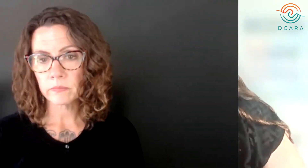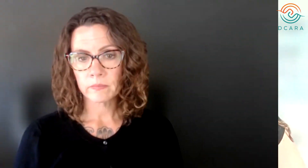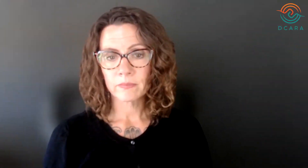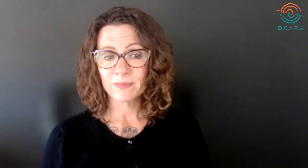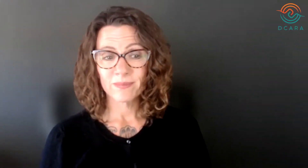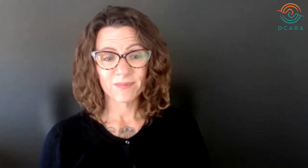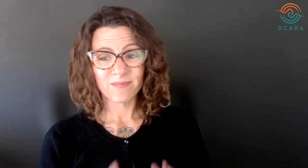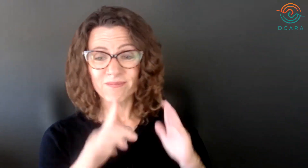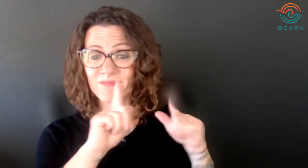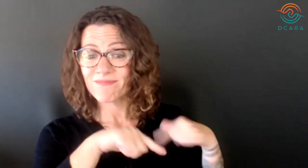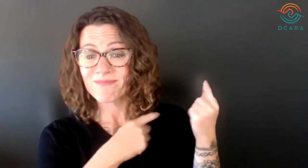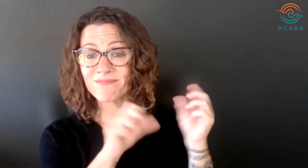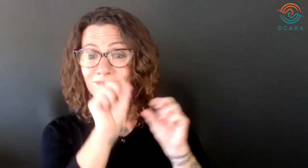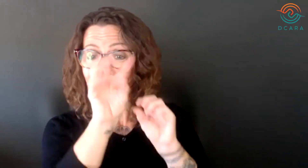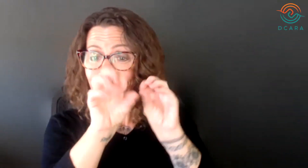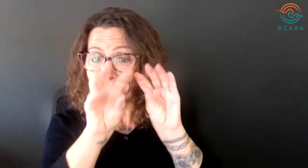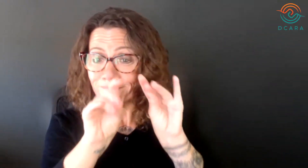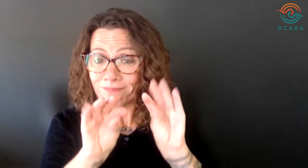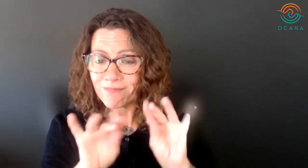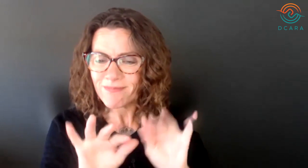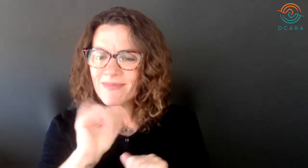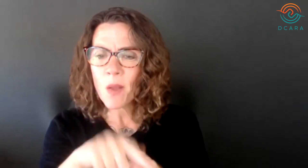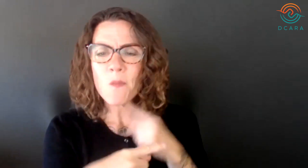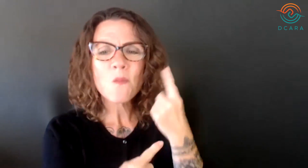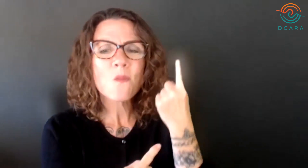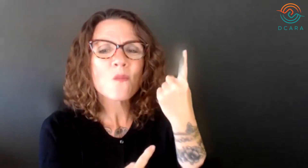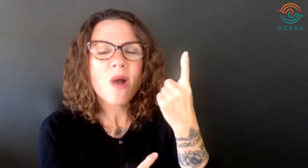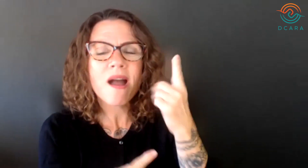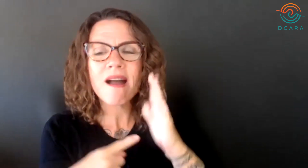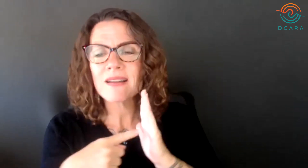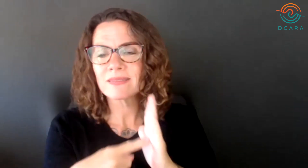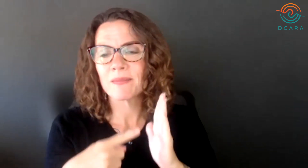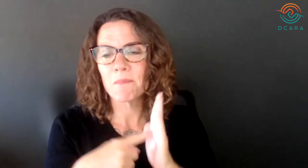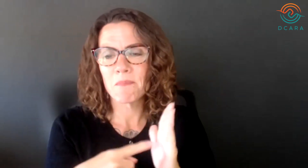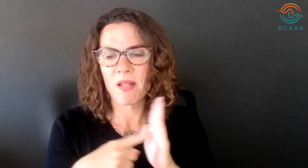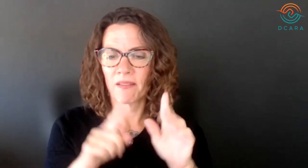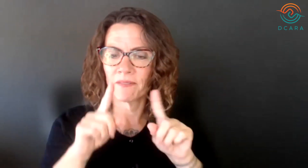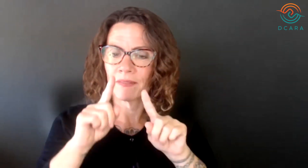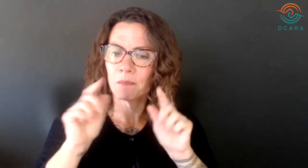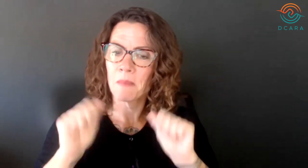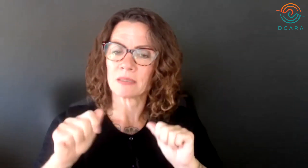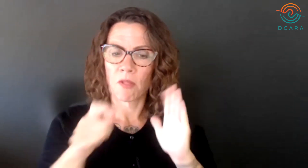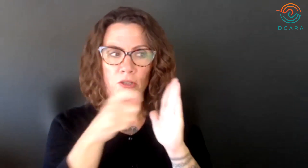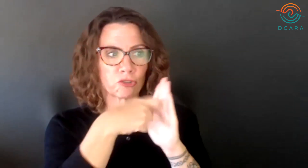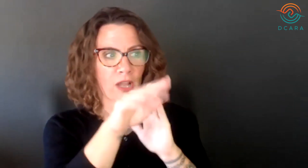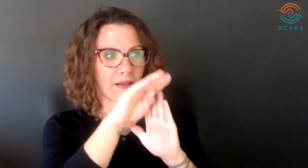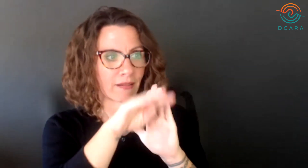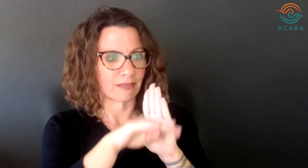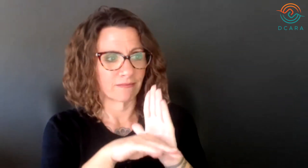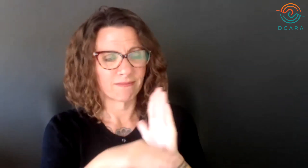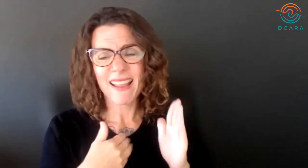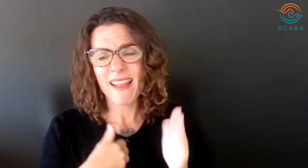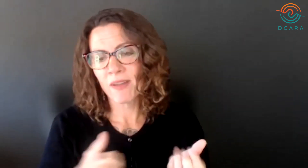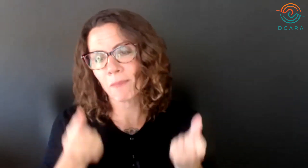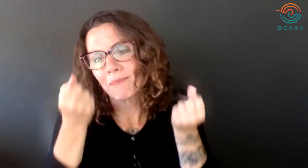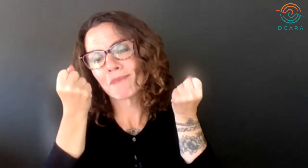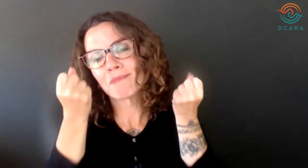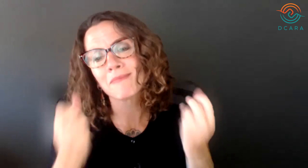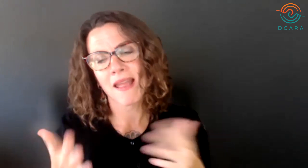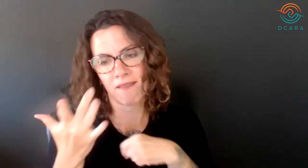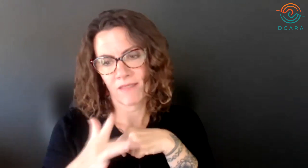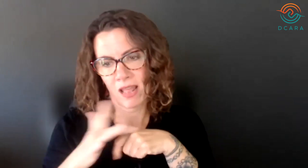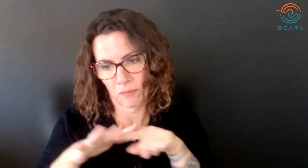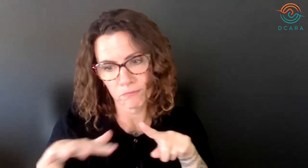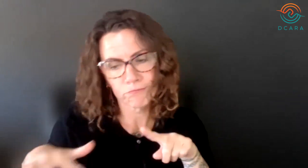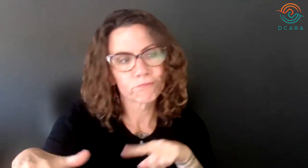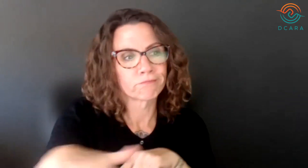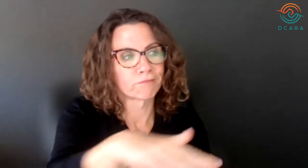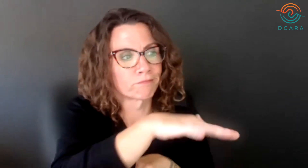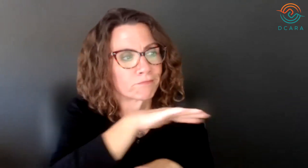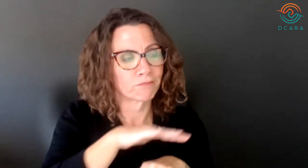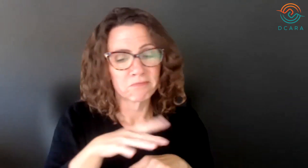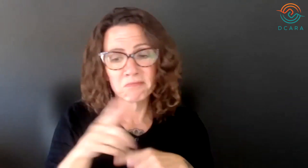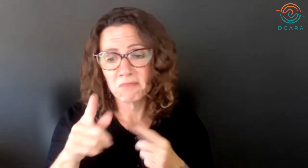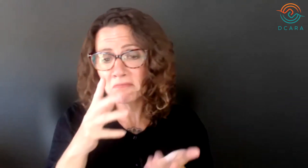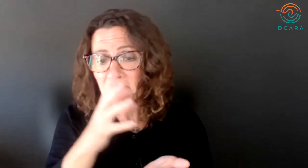What I just listed is just one wildfire preparation checklist available.